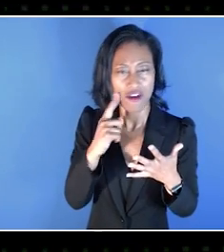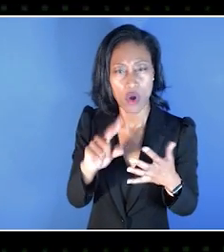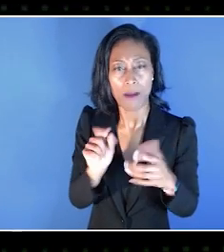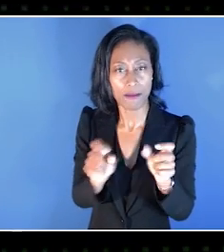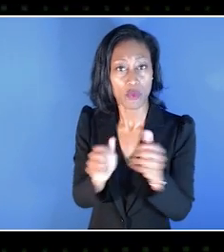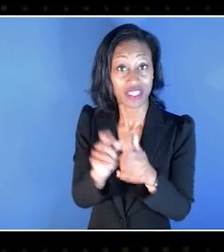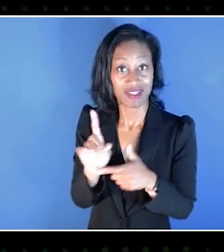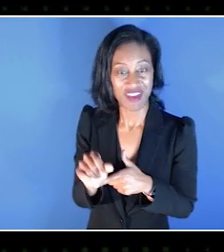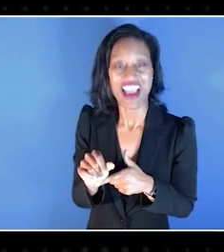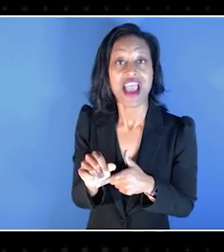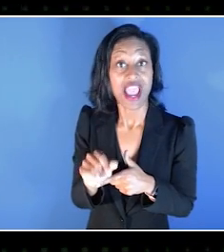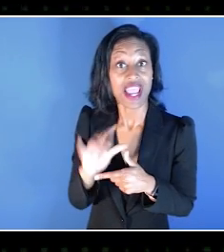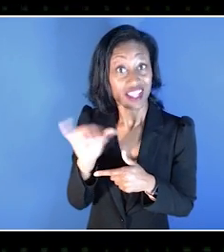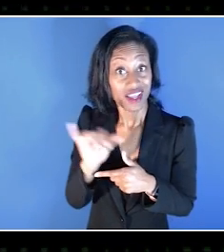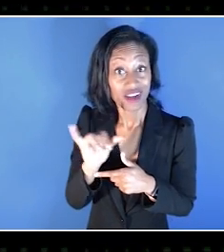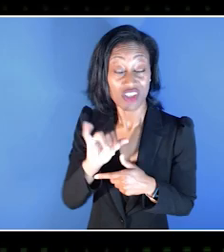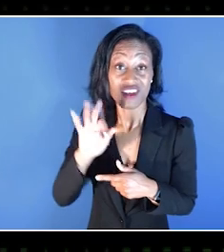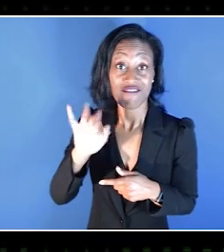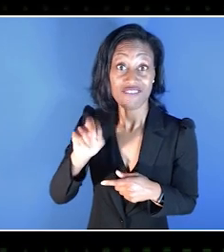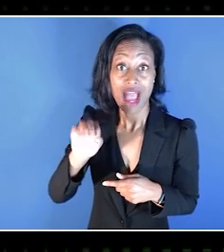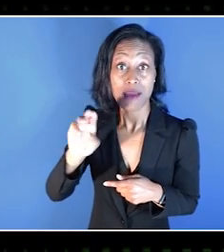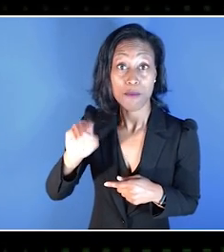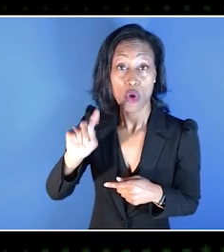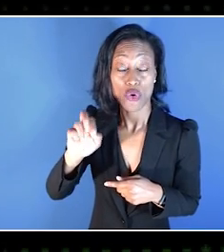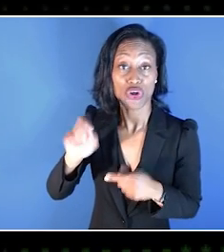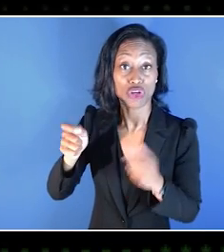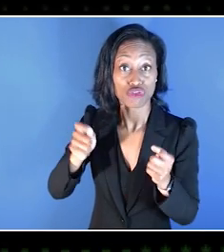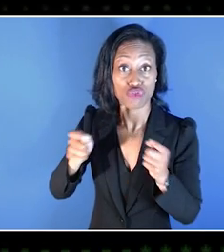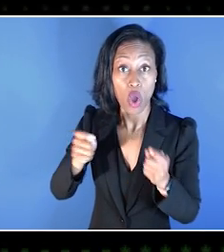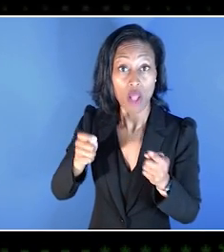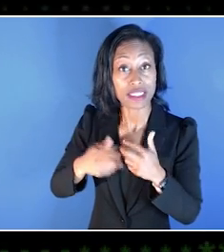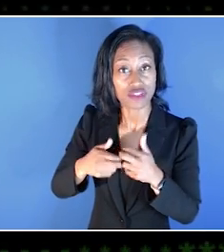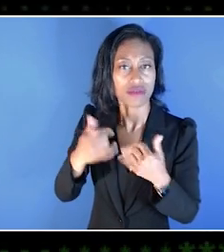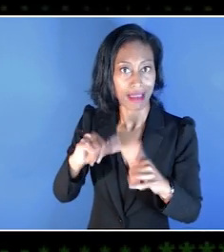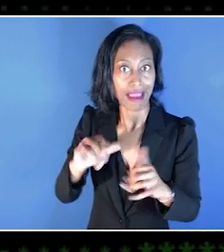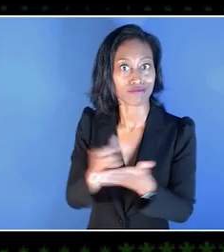including those with reduced fine motor control. Let's take a look and see what this awesome team is doing.